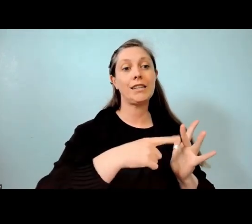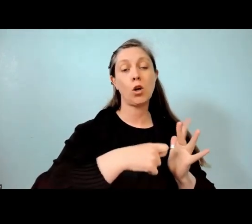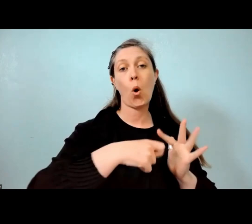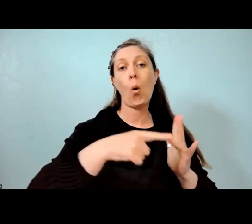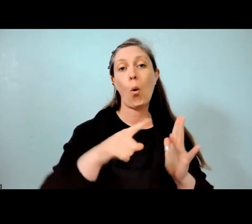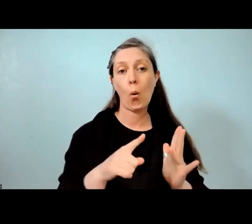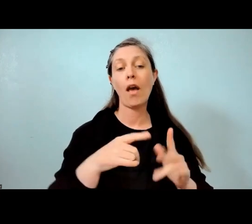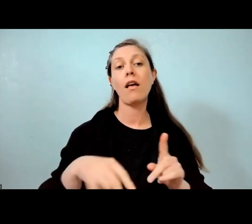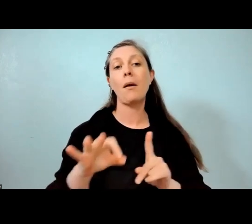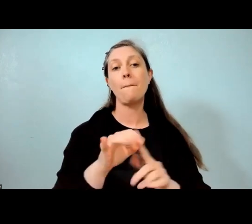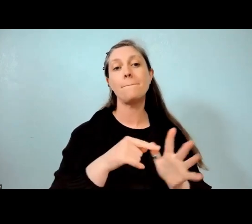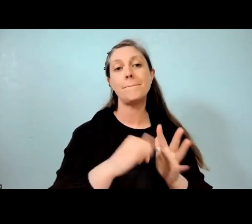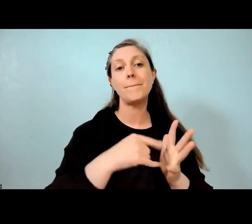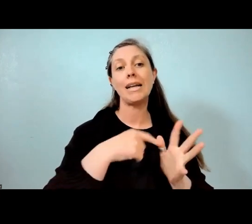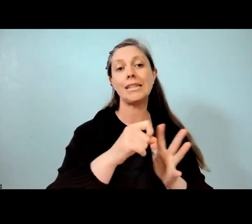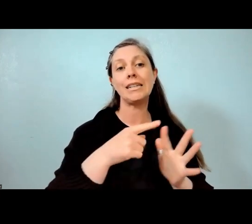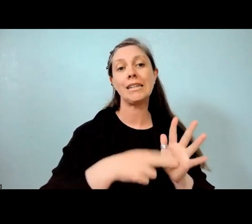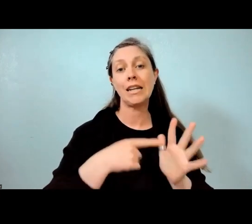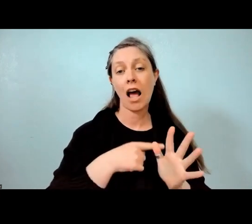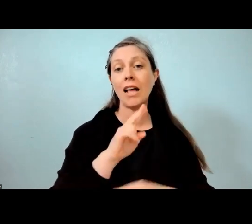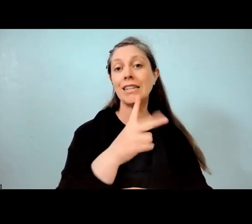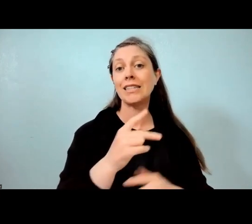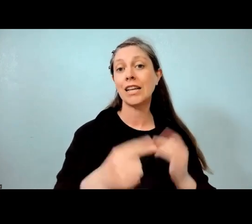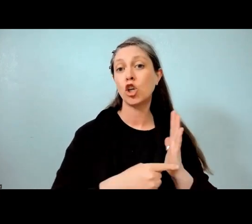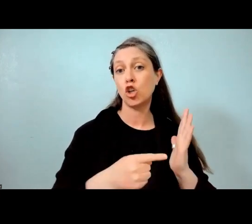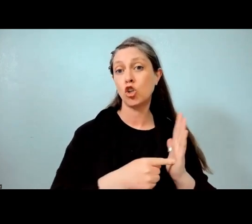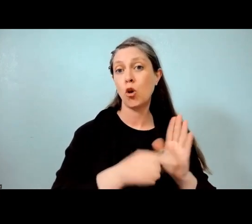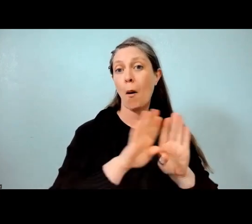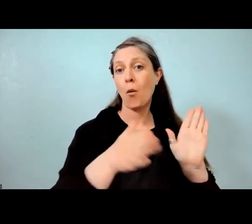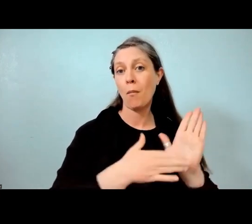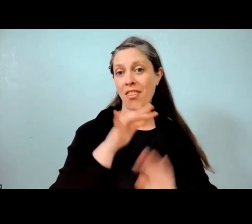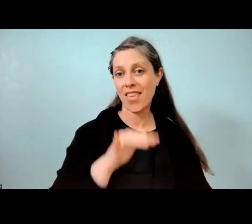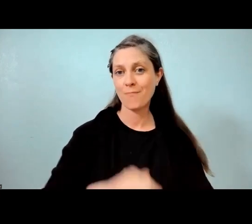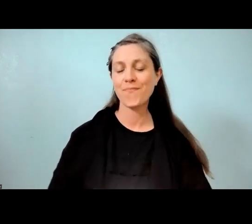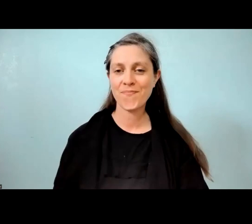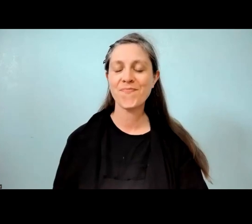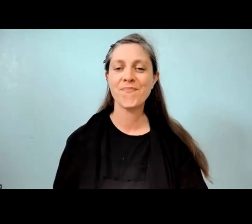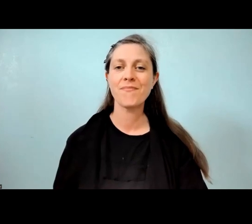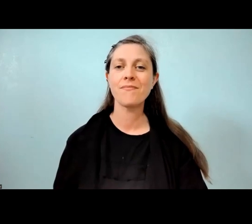where she's in her second term as board member. It is her experience on this board